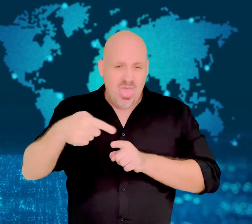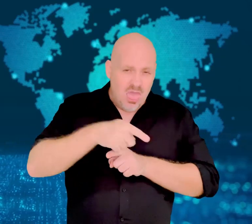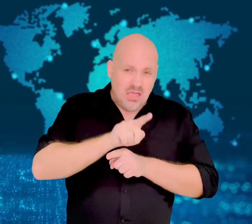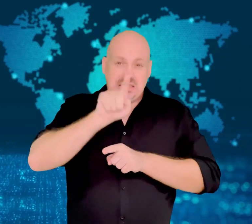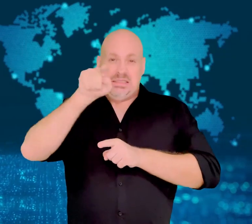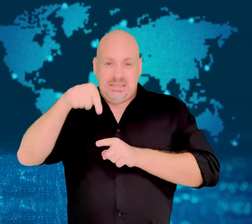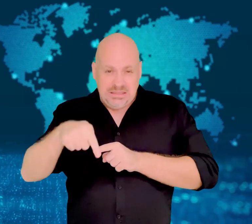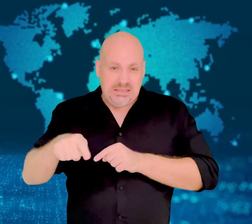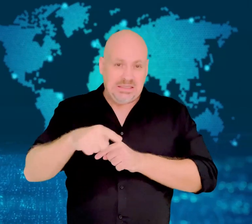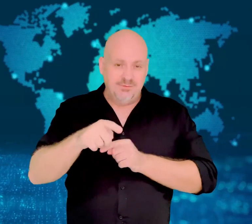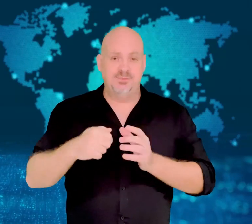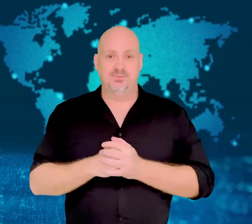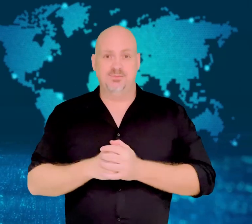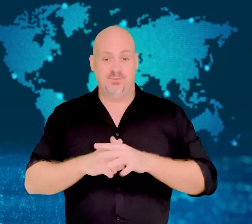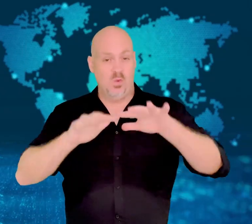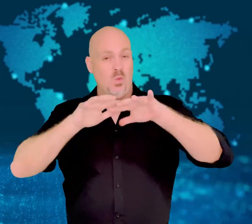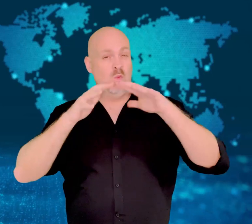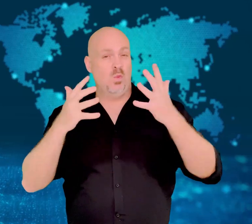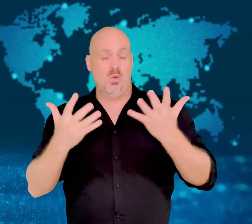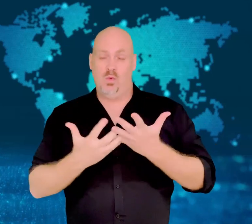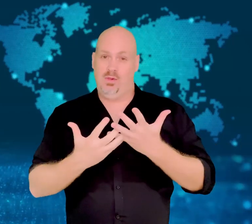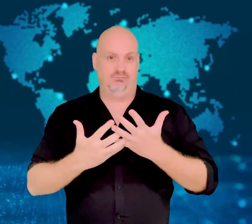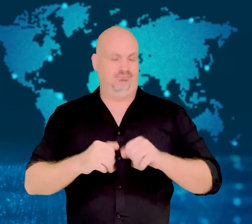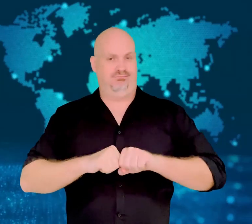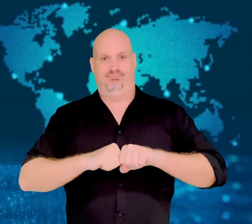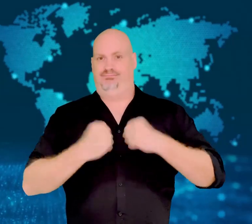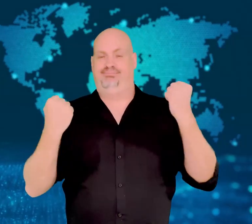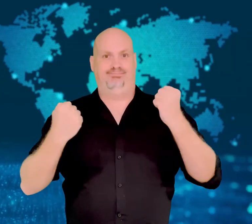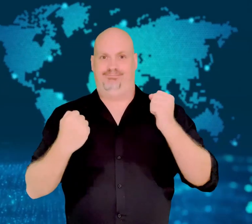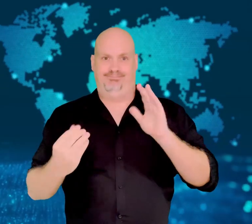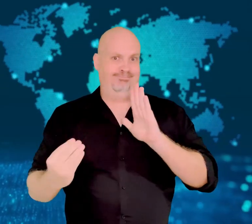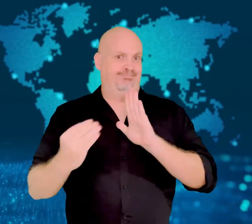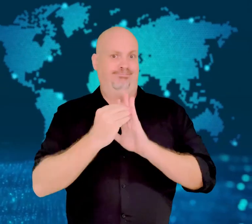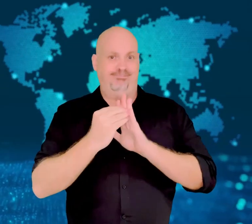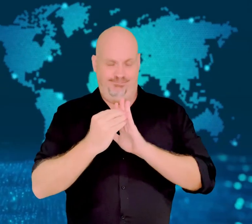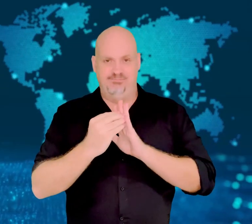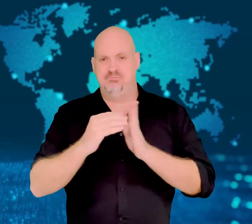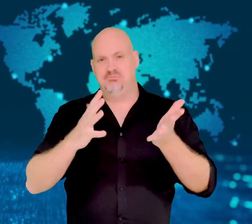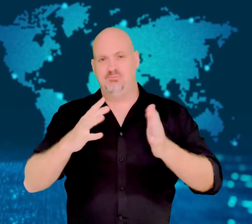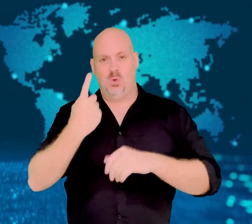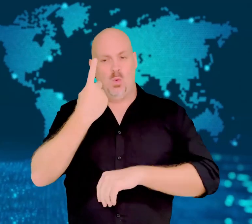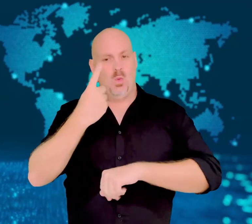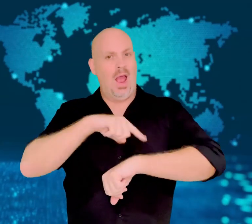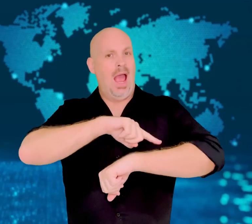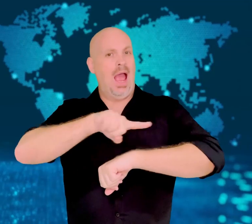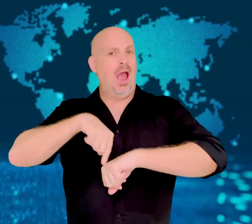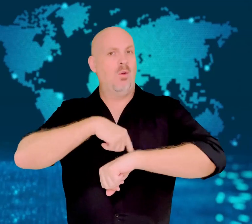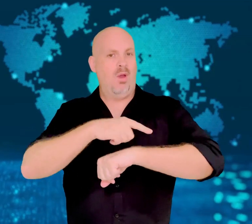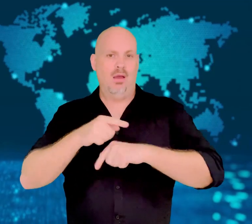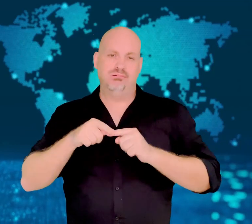The top speed of the train was 35 kilometers per hour.